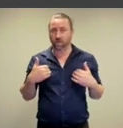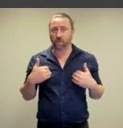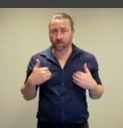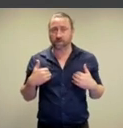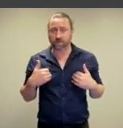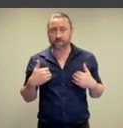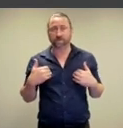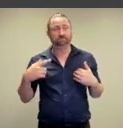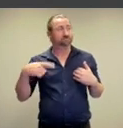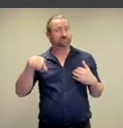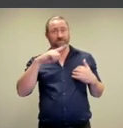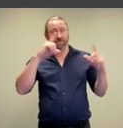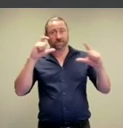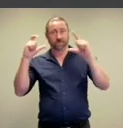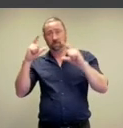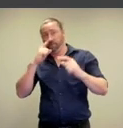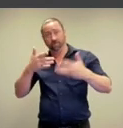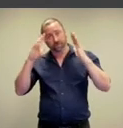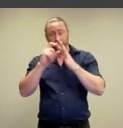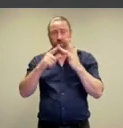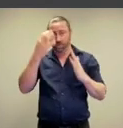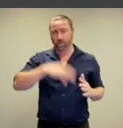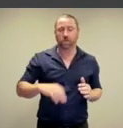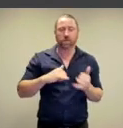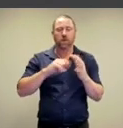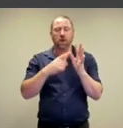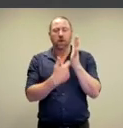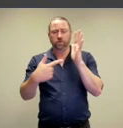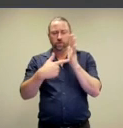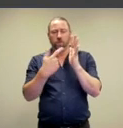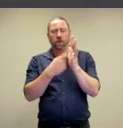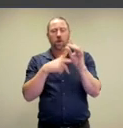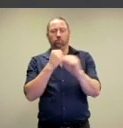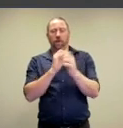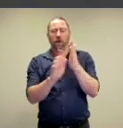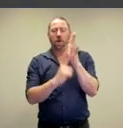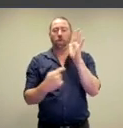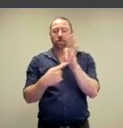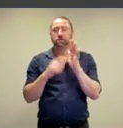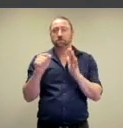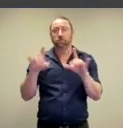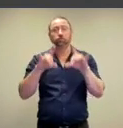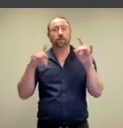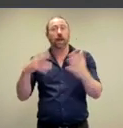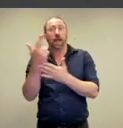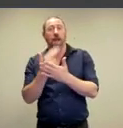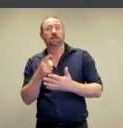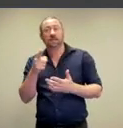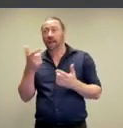this morning with audiences getting nude.